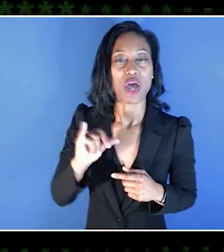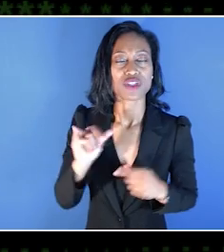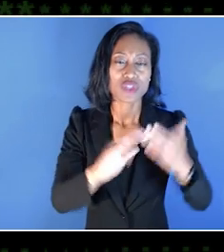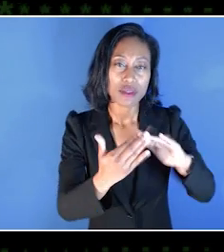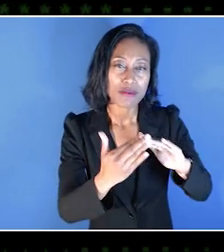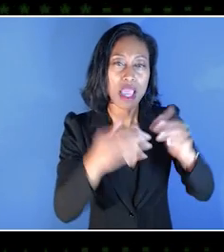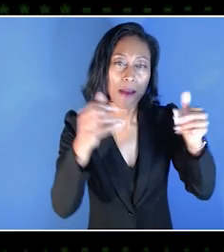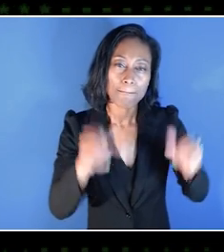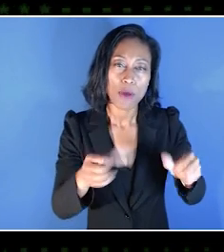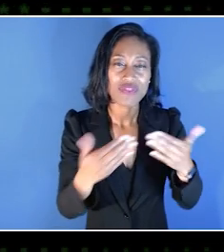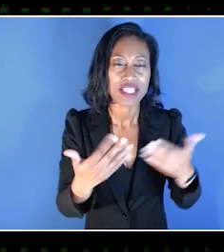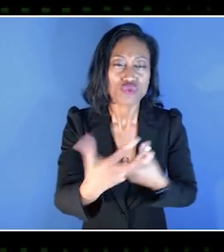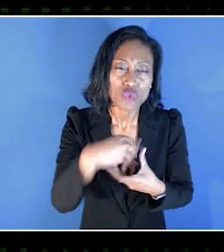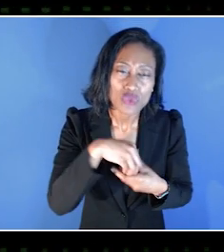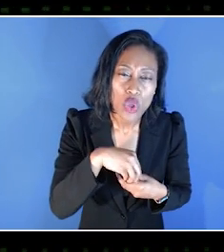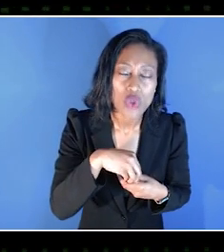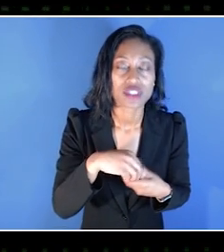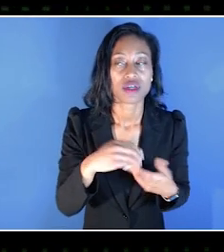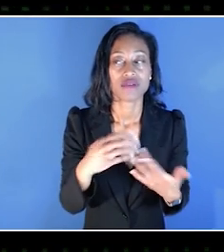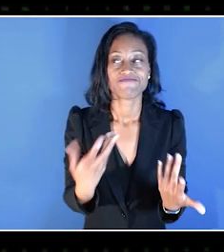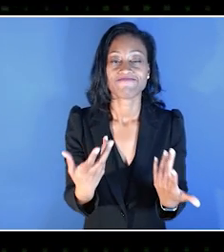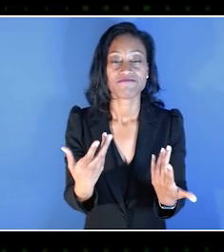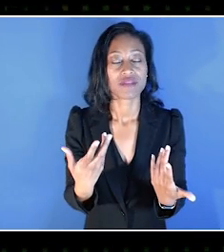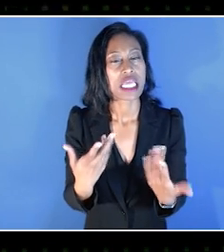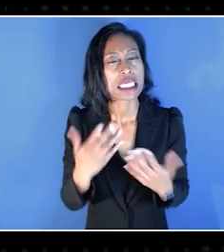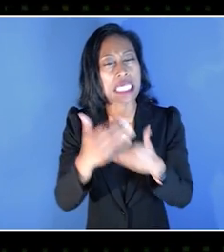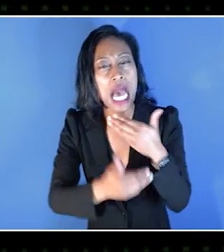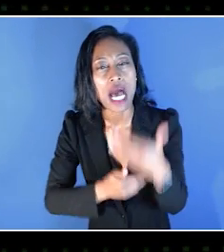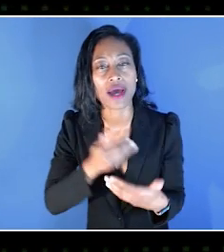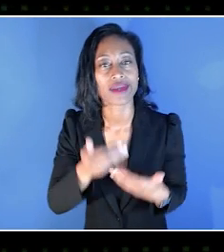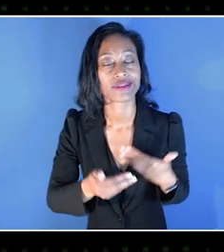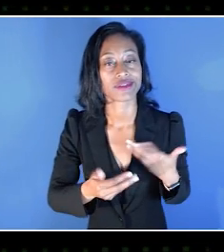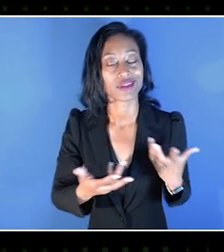I'm posting things that are inclusive, I'm posting things that are kind,